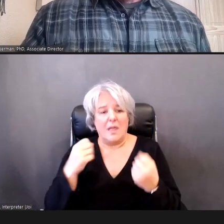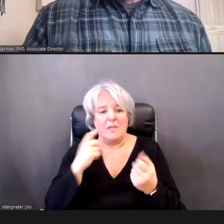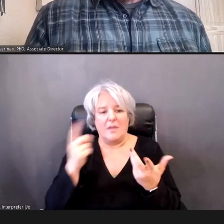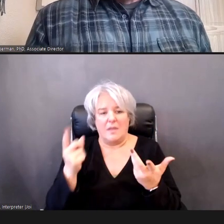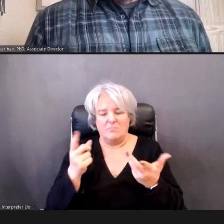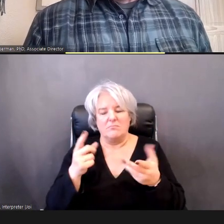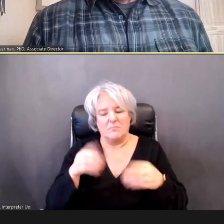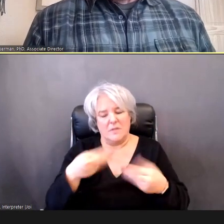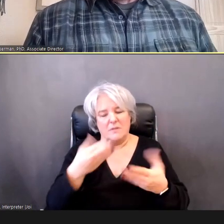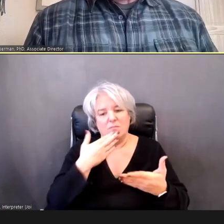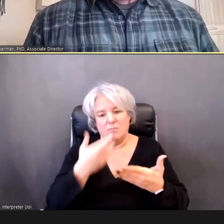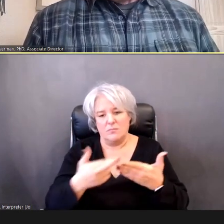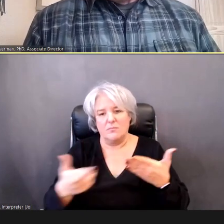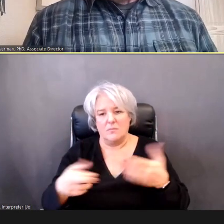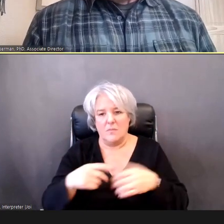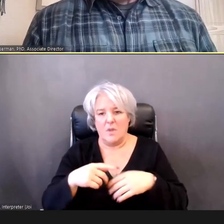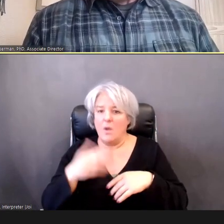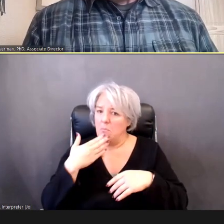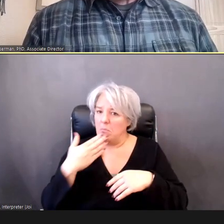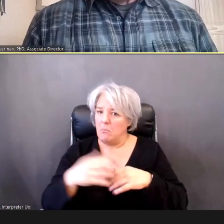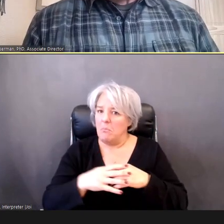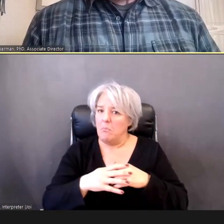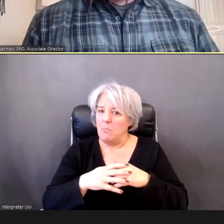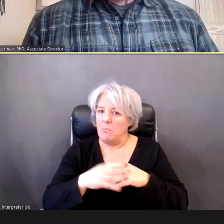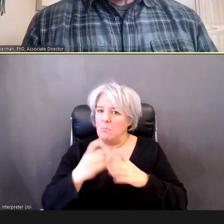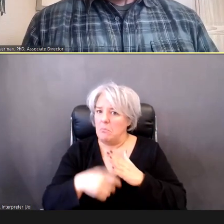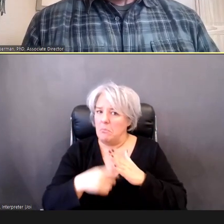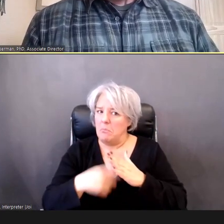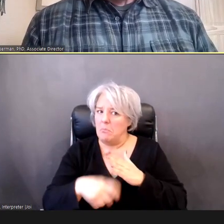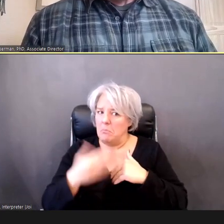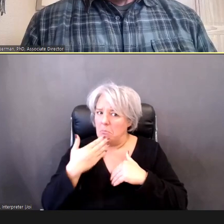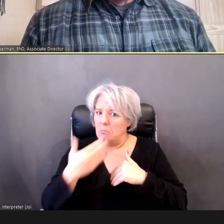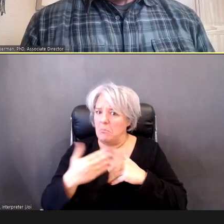DR. Oh, yeah, that's a really good price, okay, that's